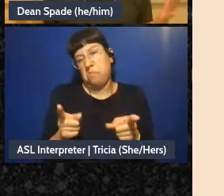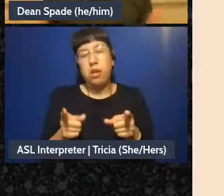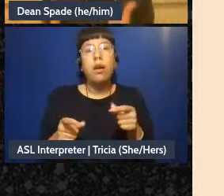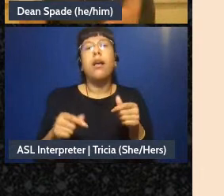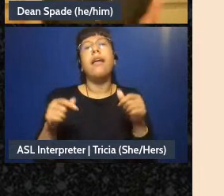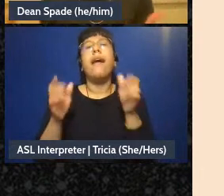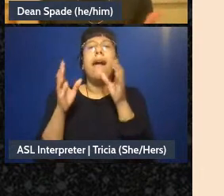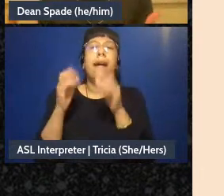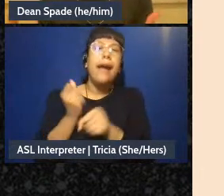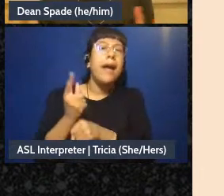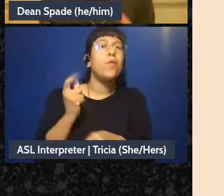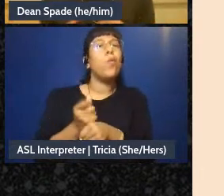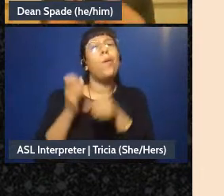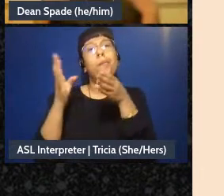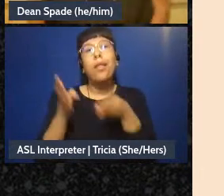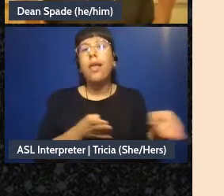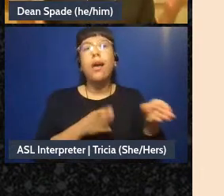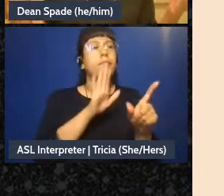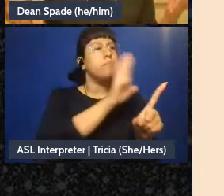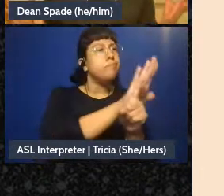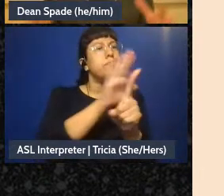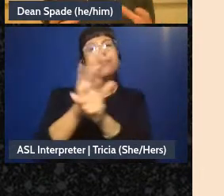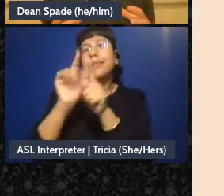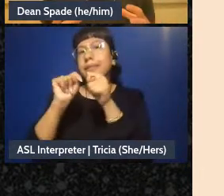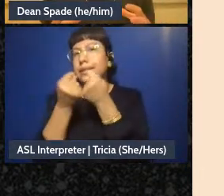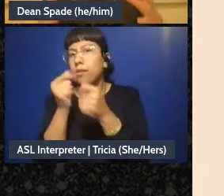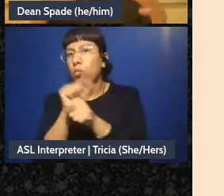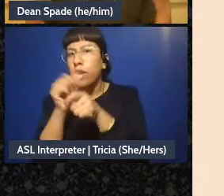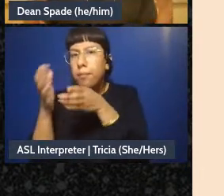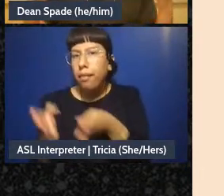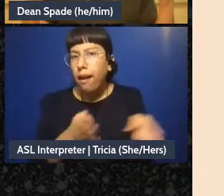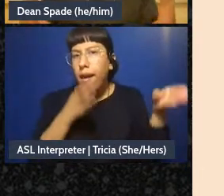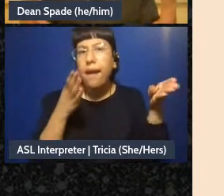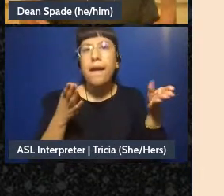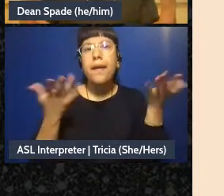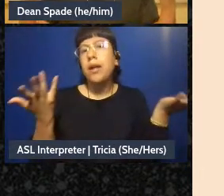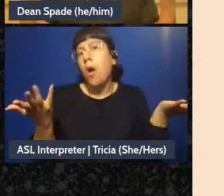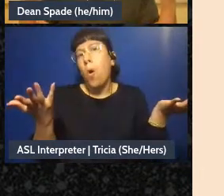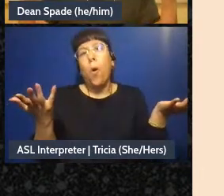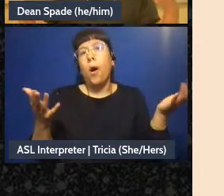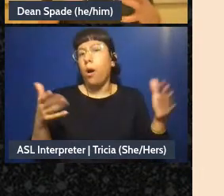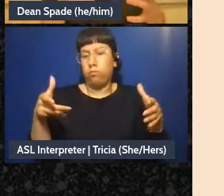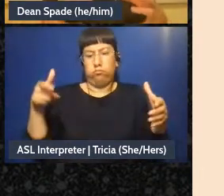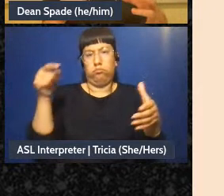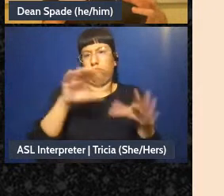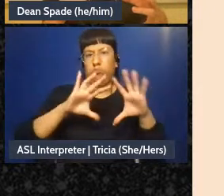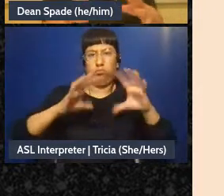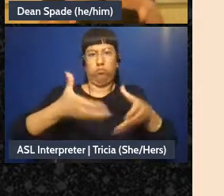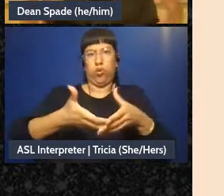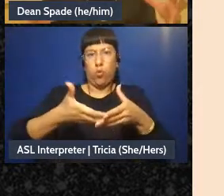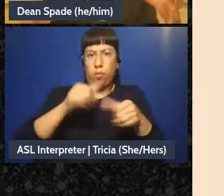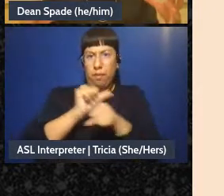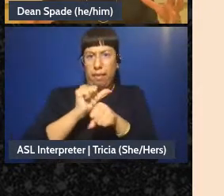like, what are the team's work plans, kind of, what's the plan and then you know the plan of the whole group is. Just the collection of teamwork plans, like, that's the work,